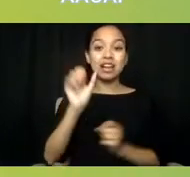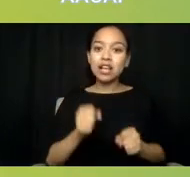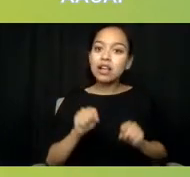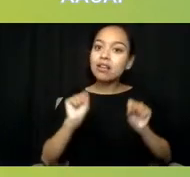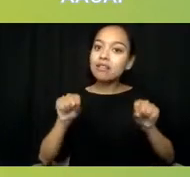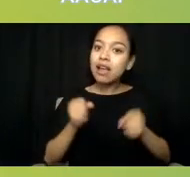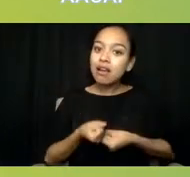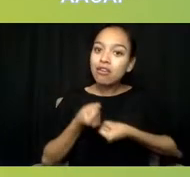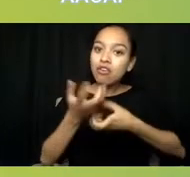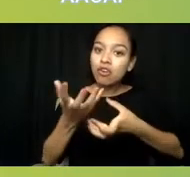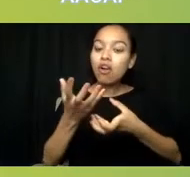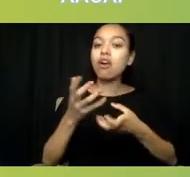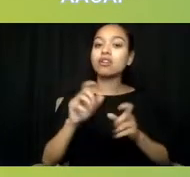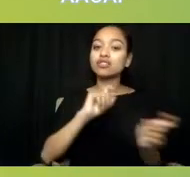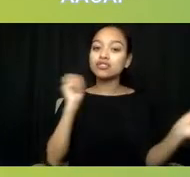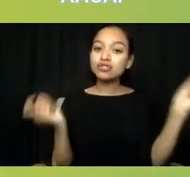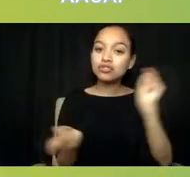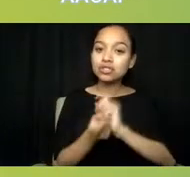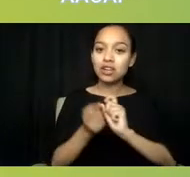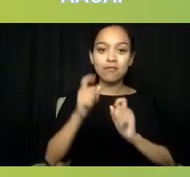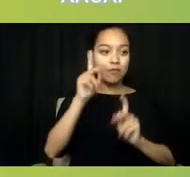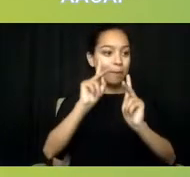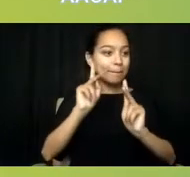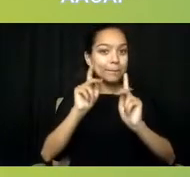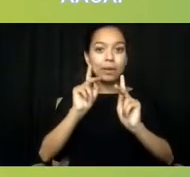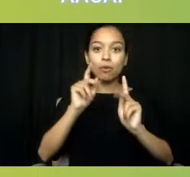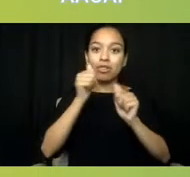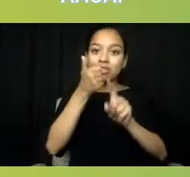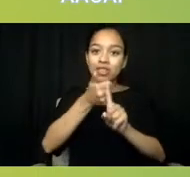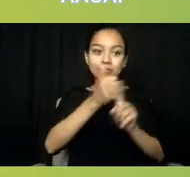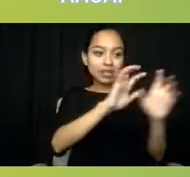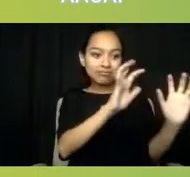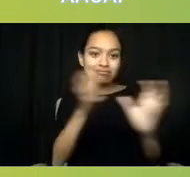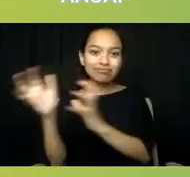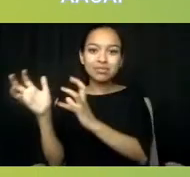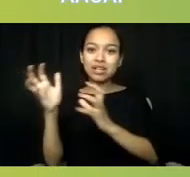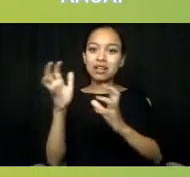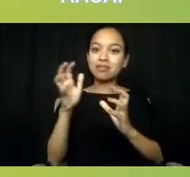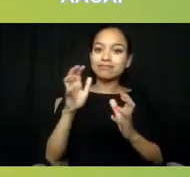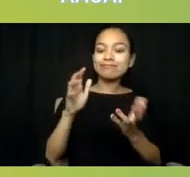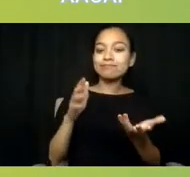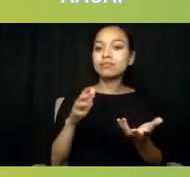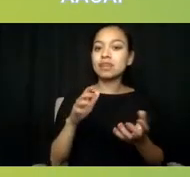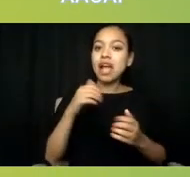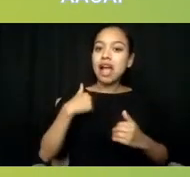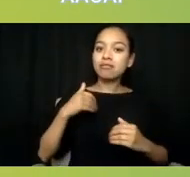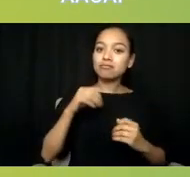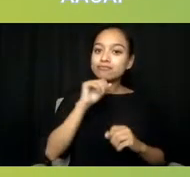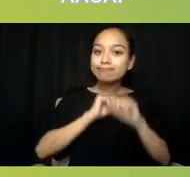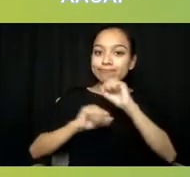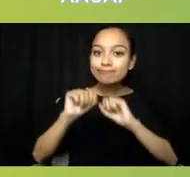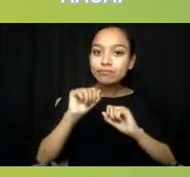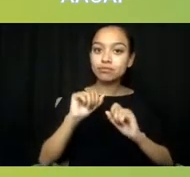that have been met with the most adverse outcomes. Dr. Henderson-Smith, I'll start with you. You're a clinical and technical expert